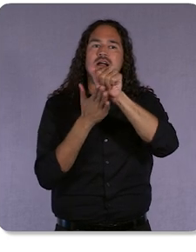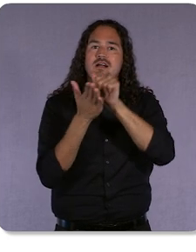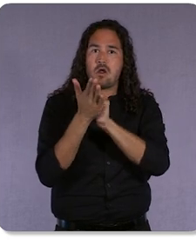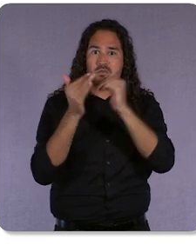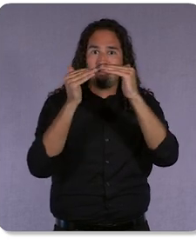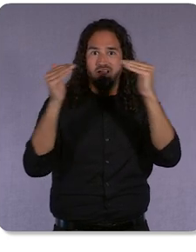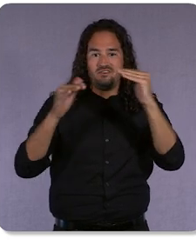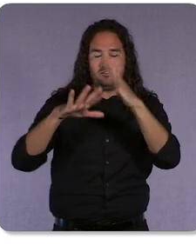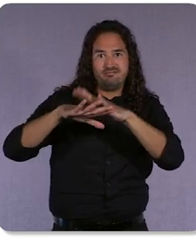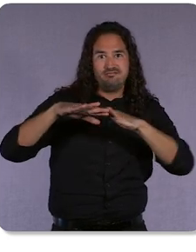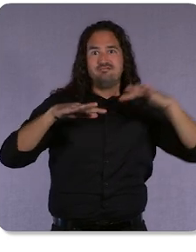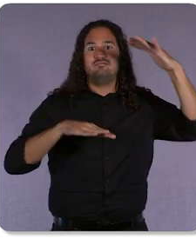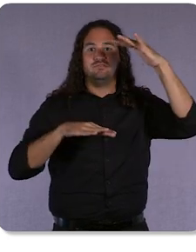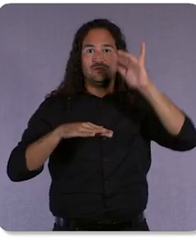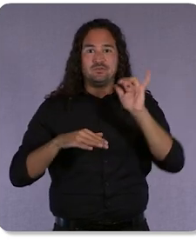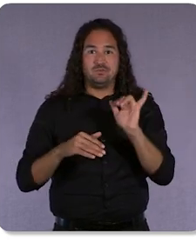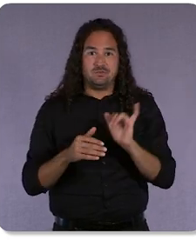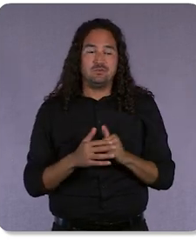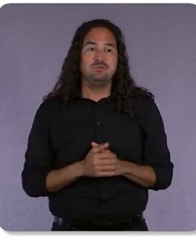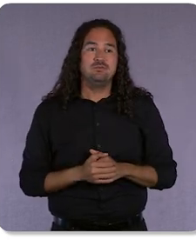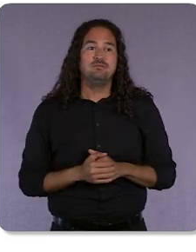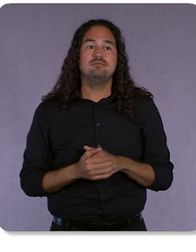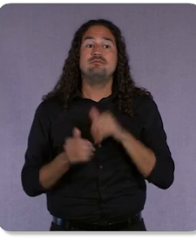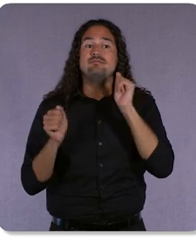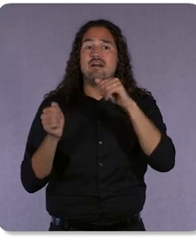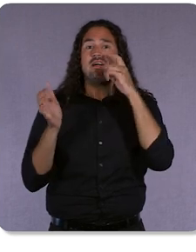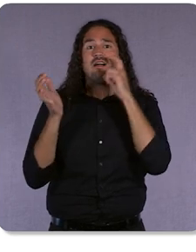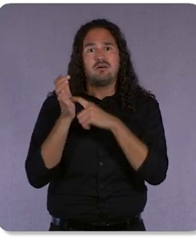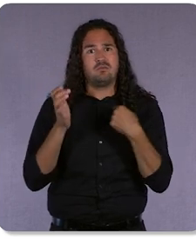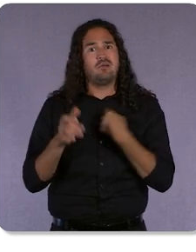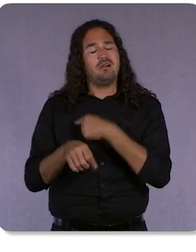As you can see...we have done a ton of work here so you get a better understanding of